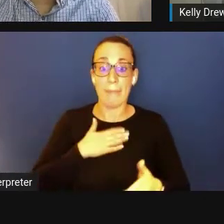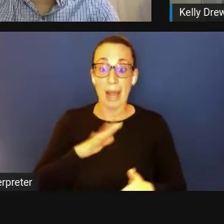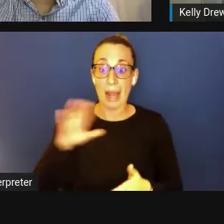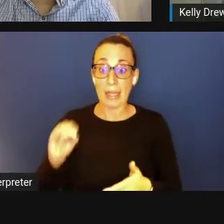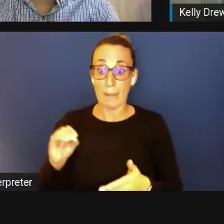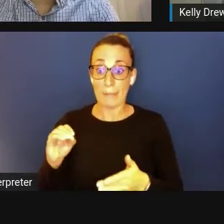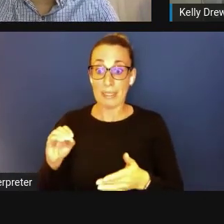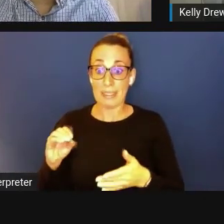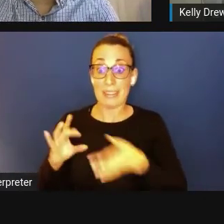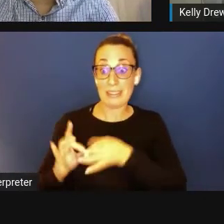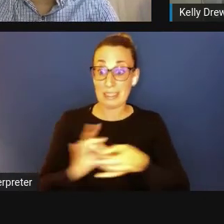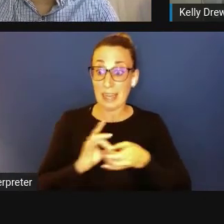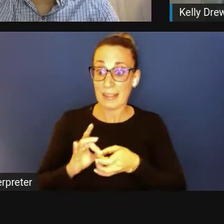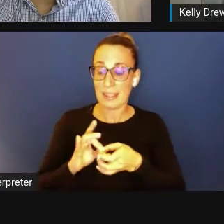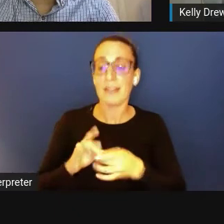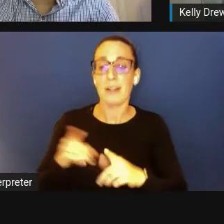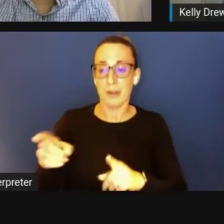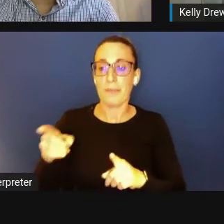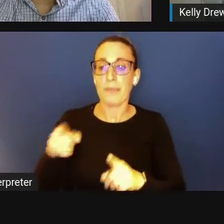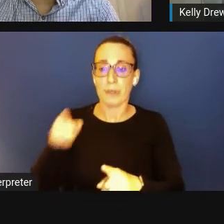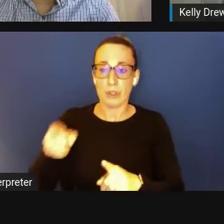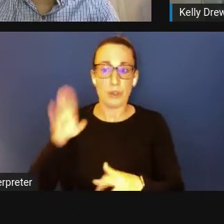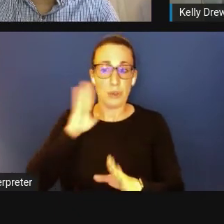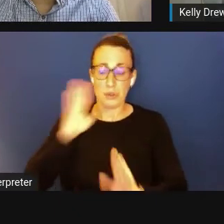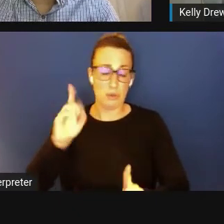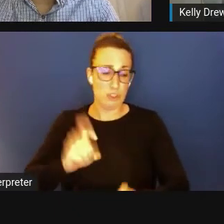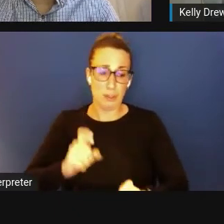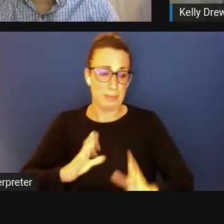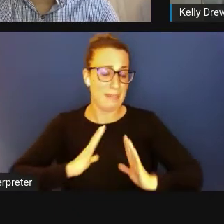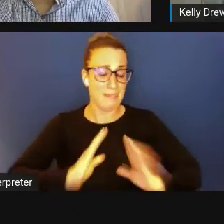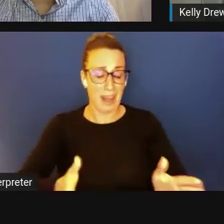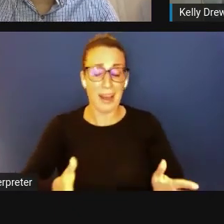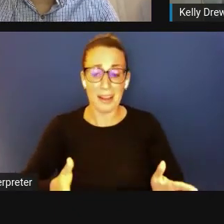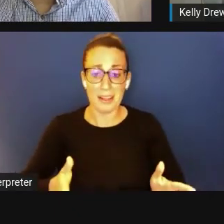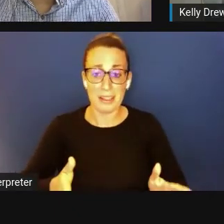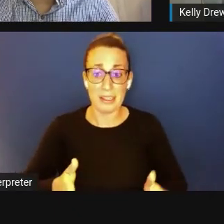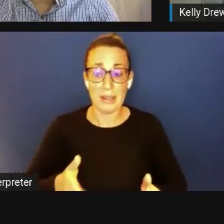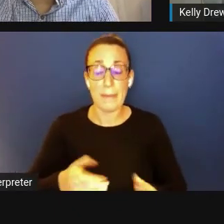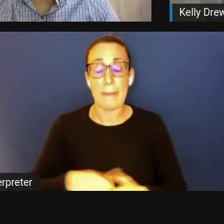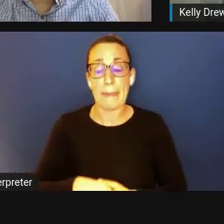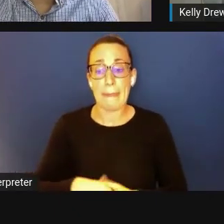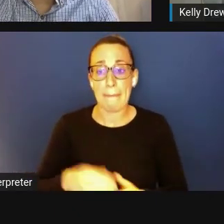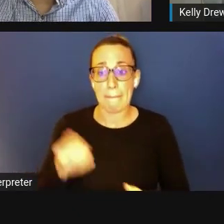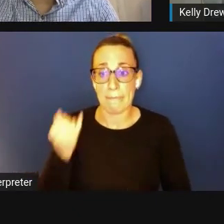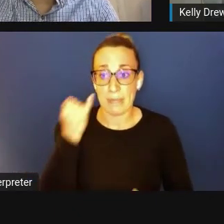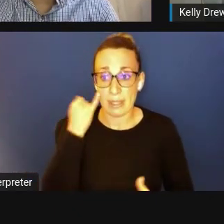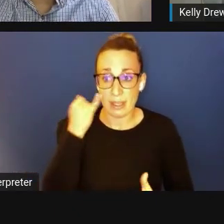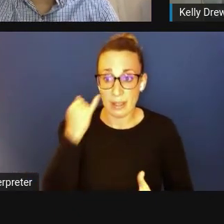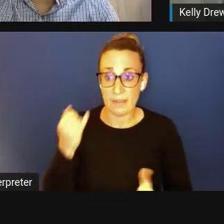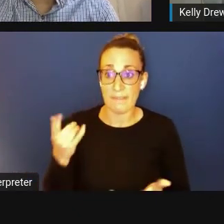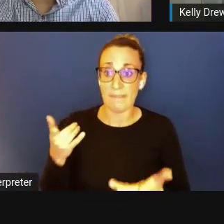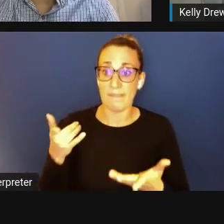I think you'll be just fine. If, perhaps, left to its own devices